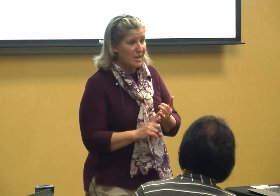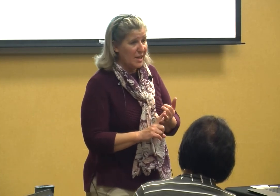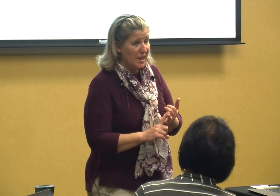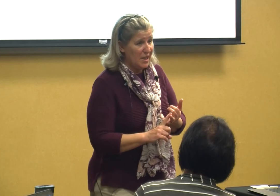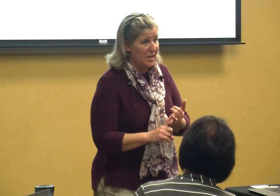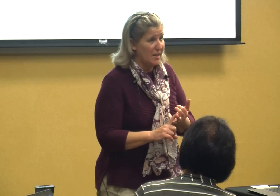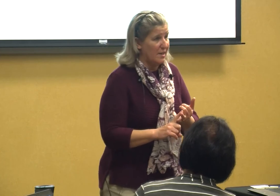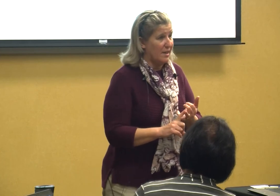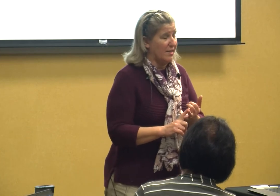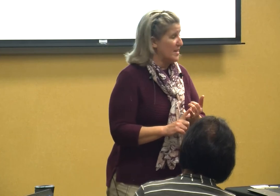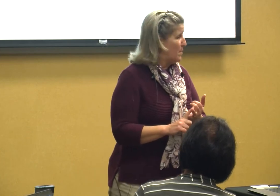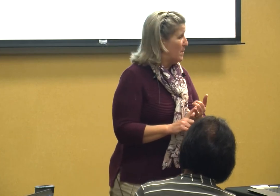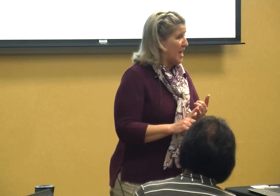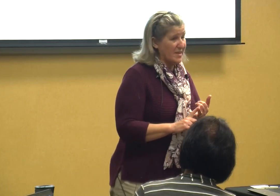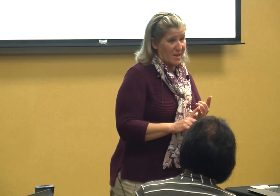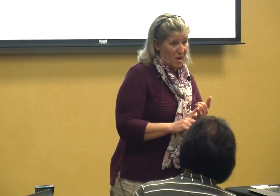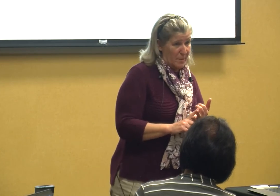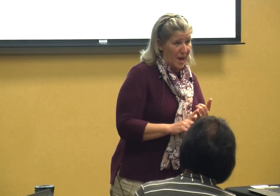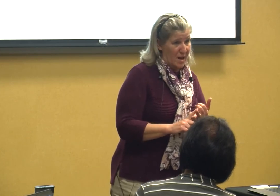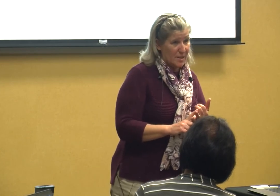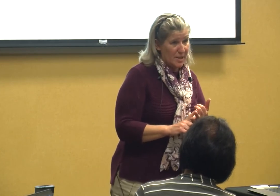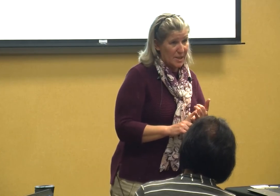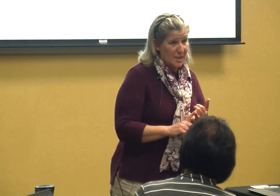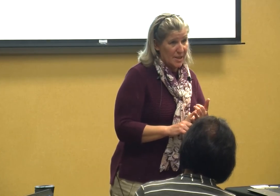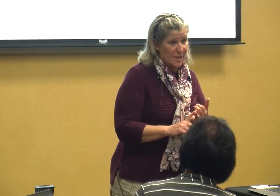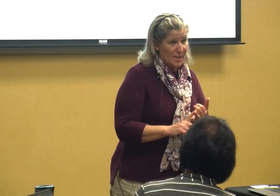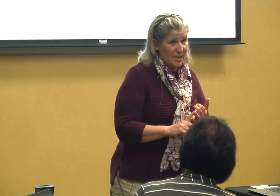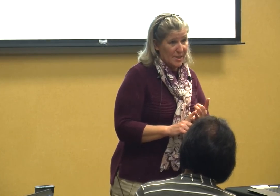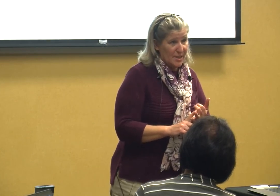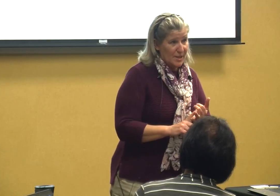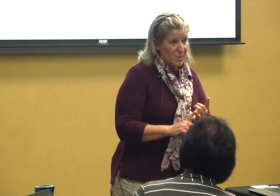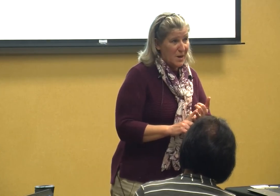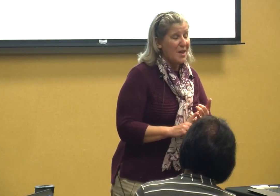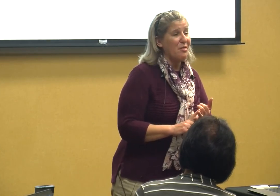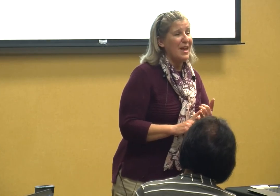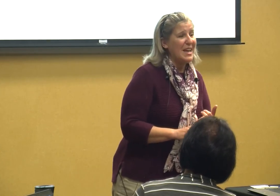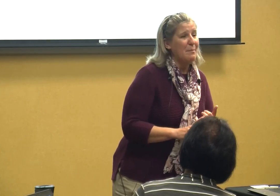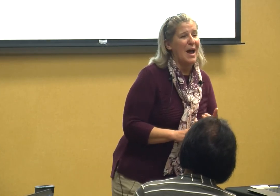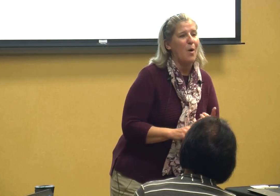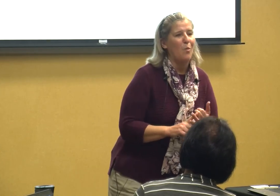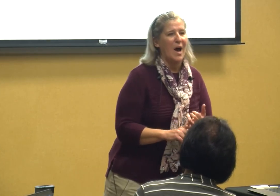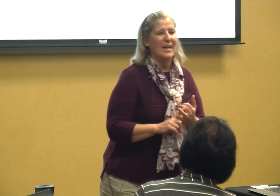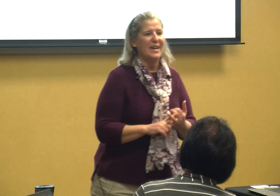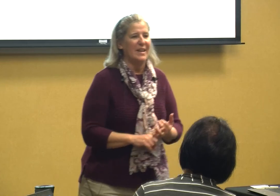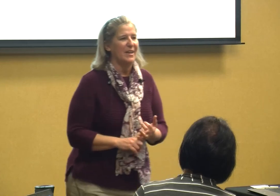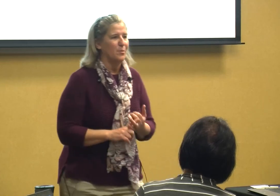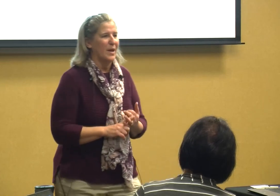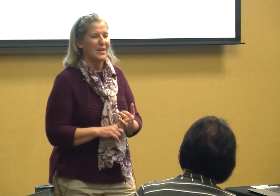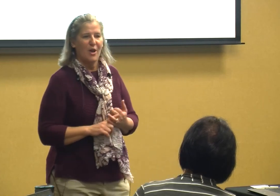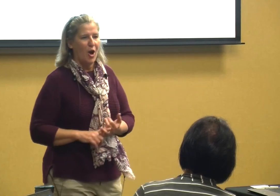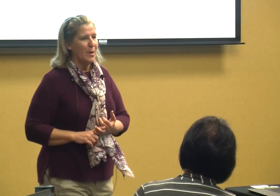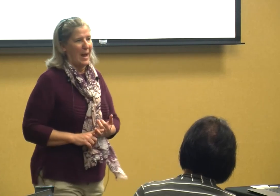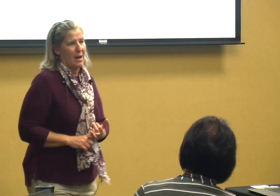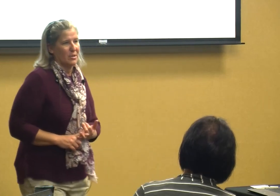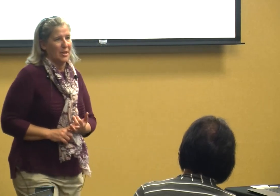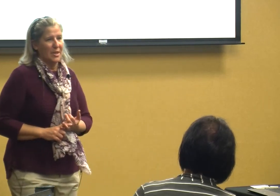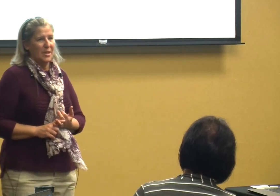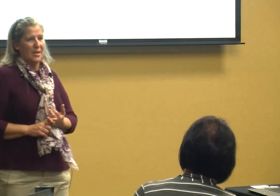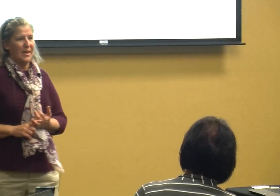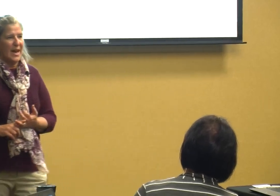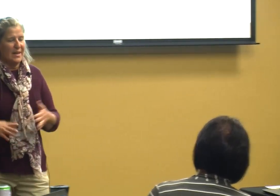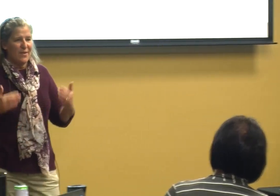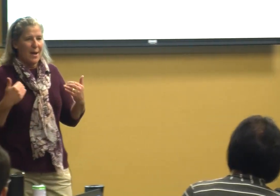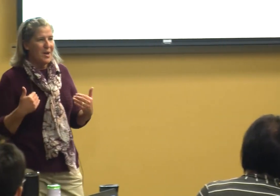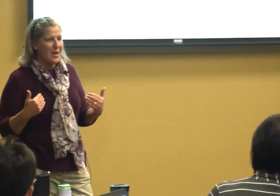that's what we got to talk about we got to think about what it is we can talk about and if I'm not